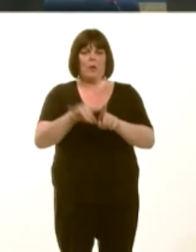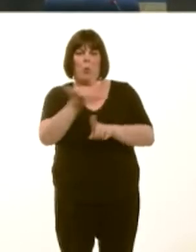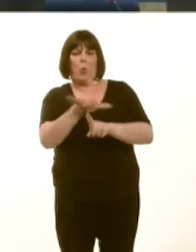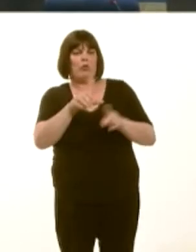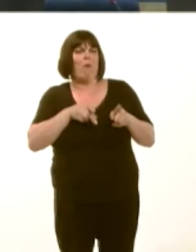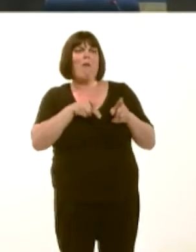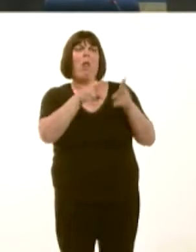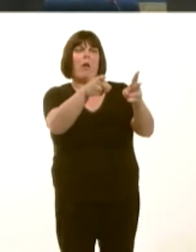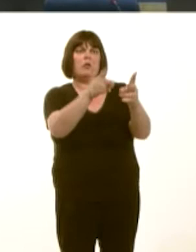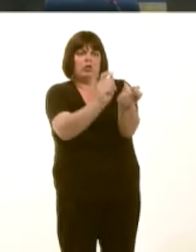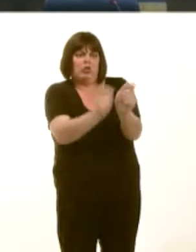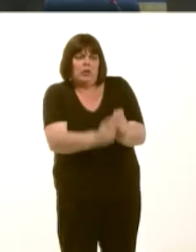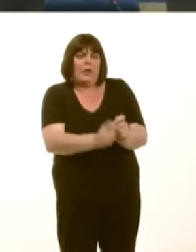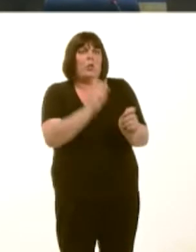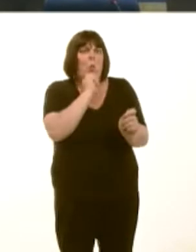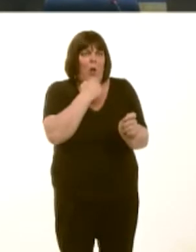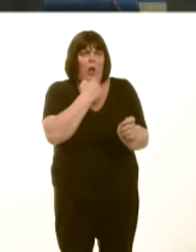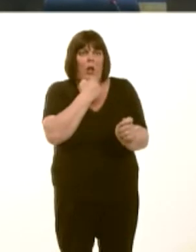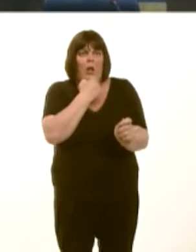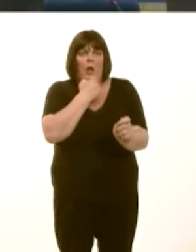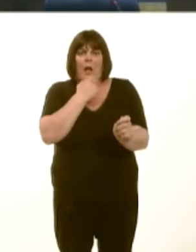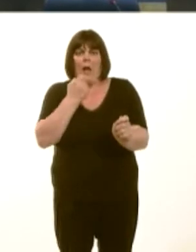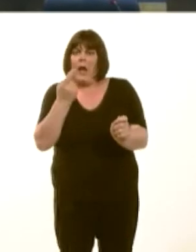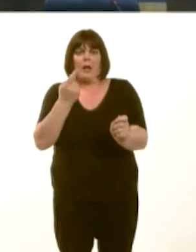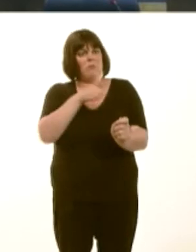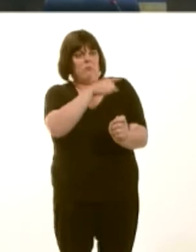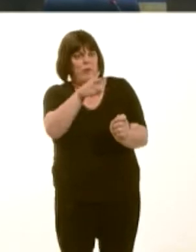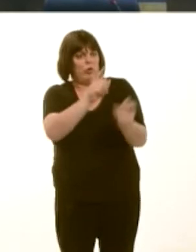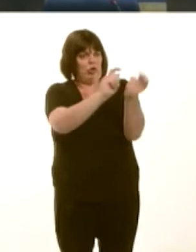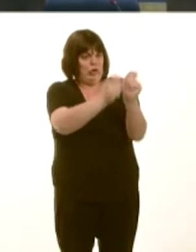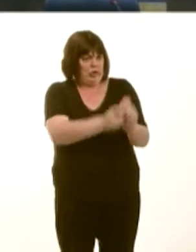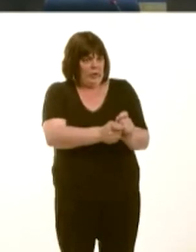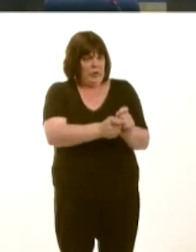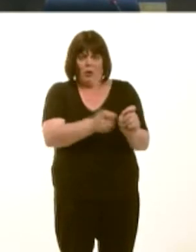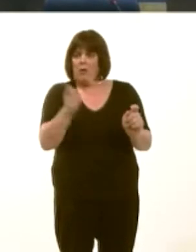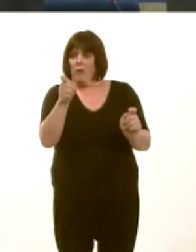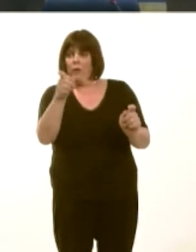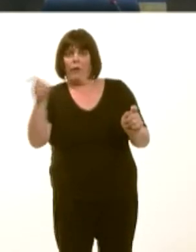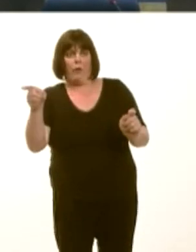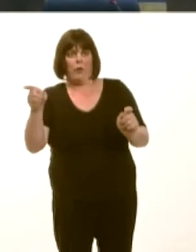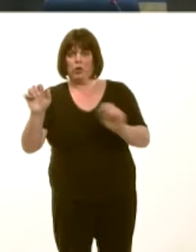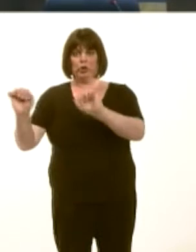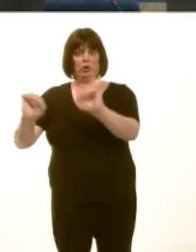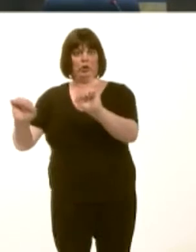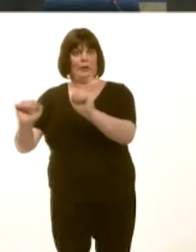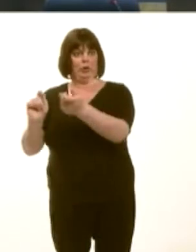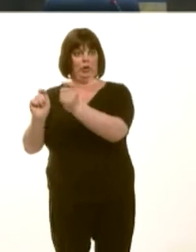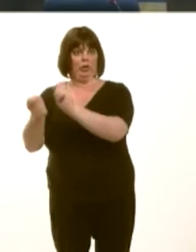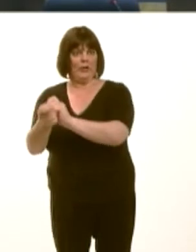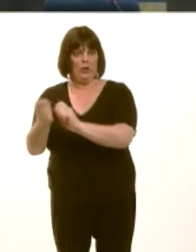and how you ensure that, as that roll-out happens, those who are waiting donít see